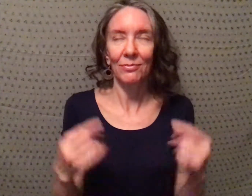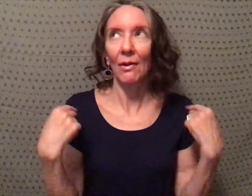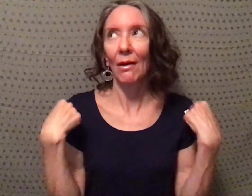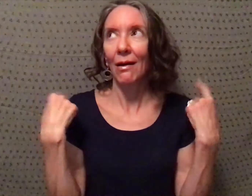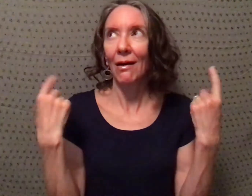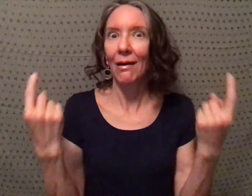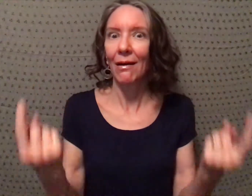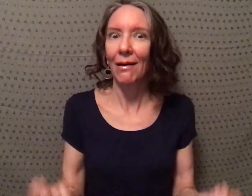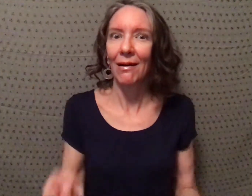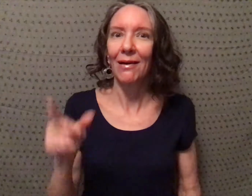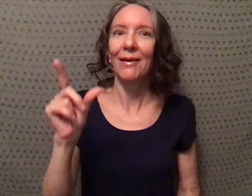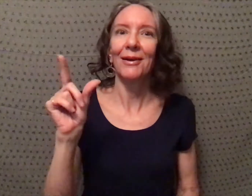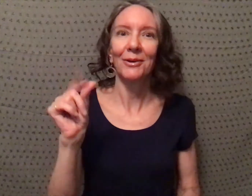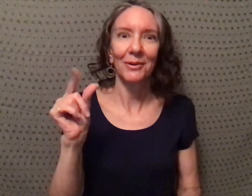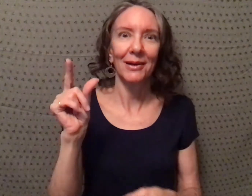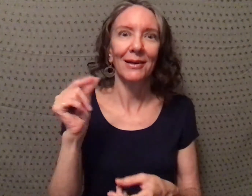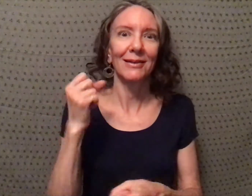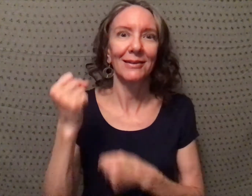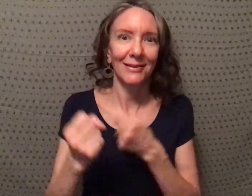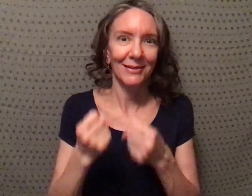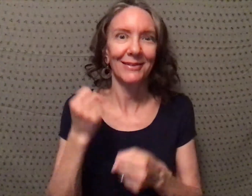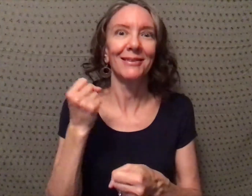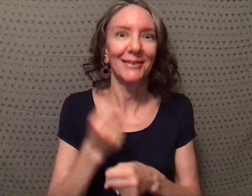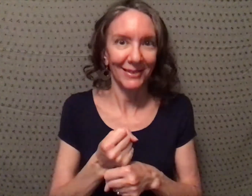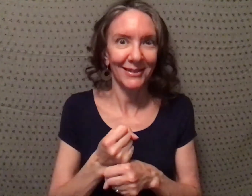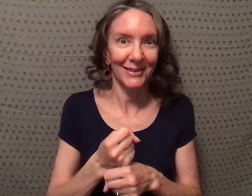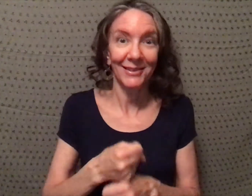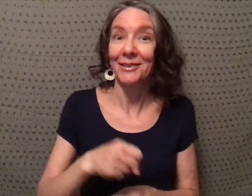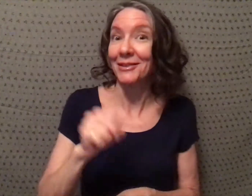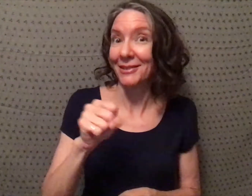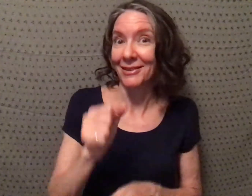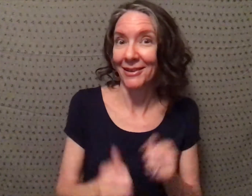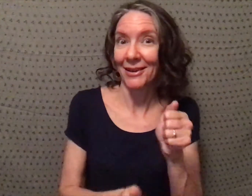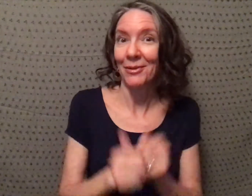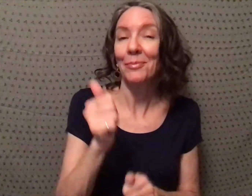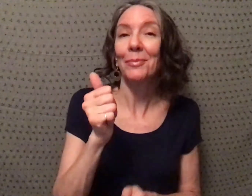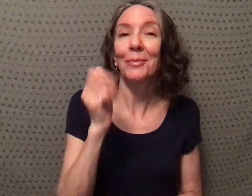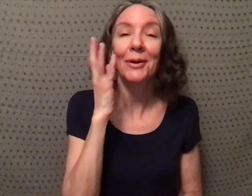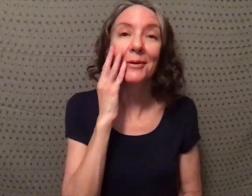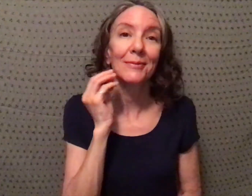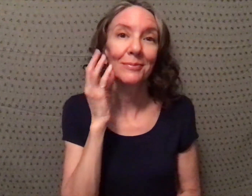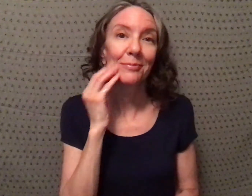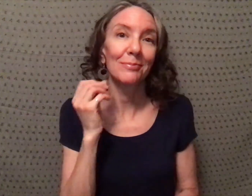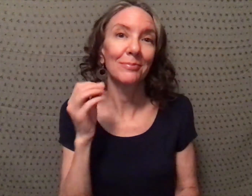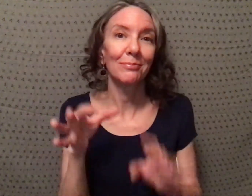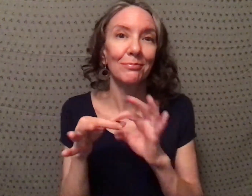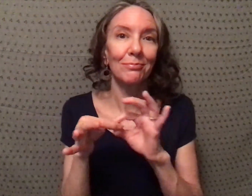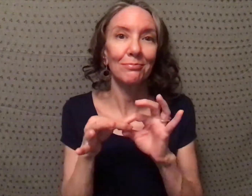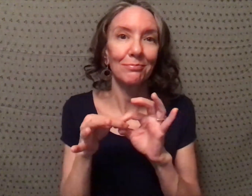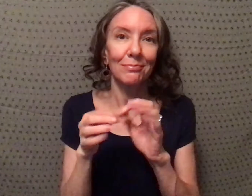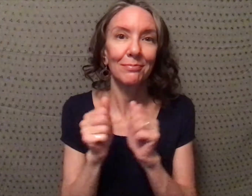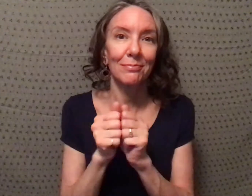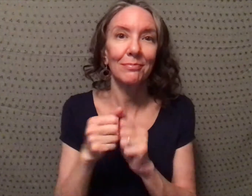and i've been doing this for 20 years. Most of my experience is in higher